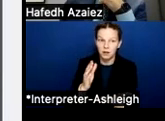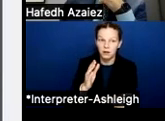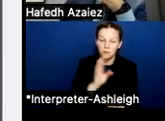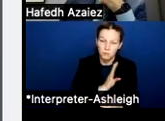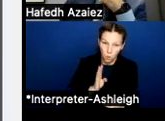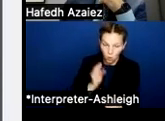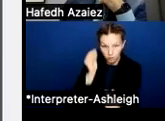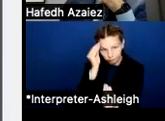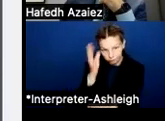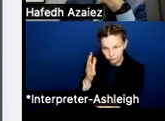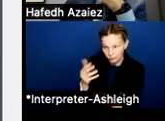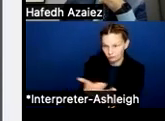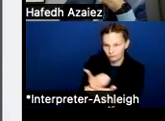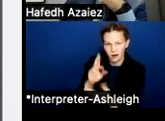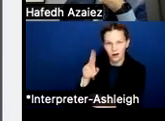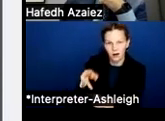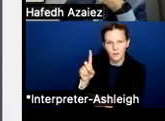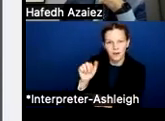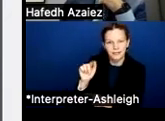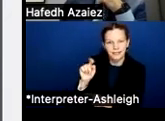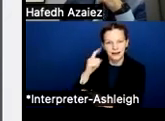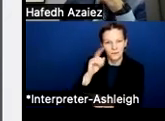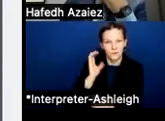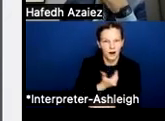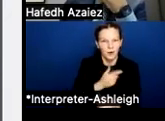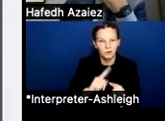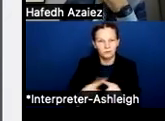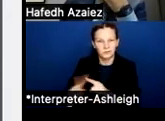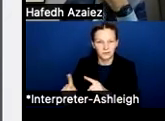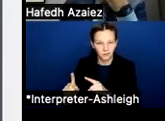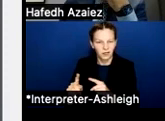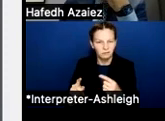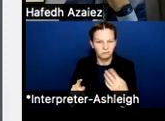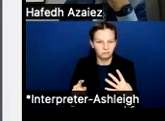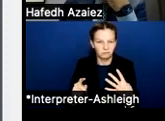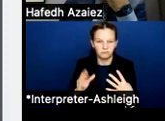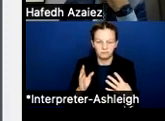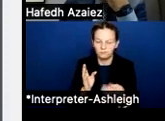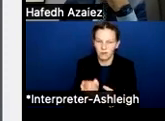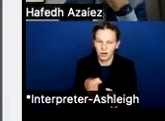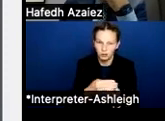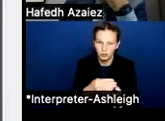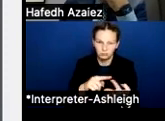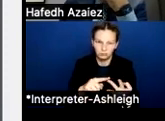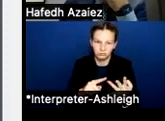and also our other two budgets, our R&S and our child nutrition budget on May 4th. On that board meeting on May 18th,